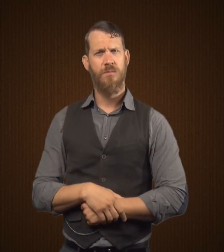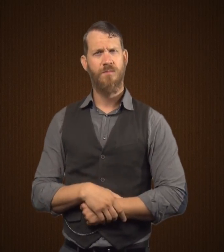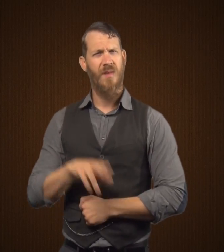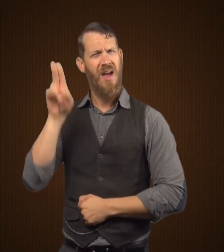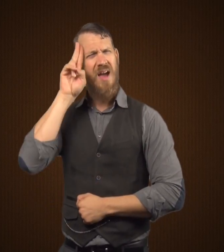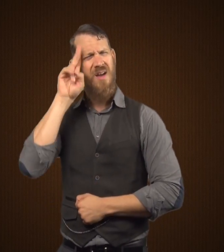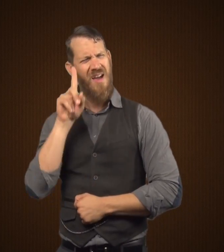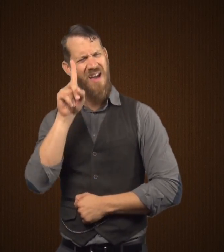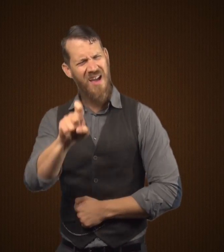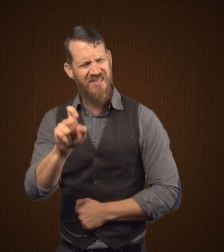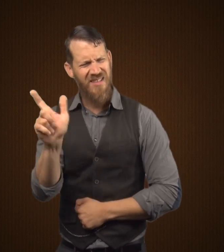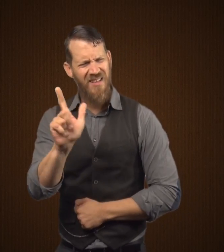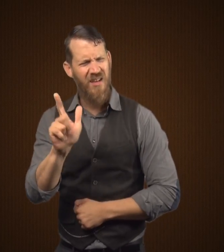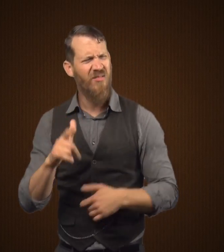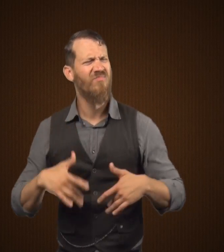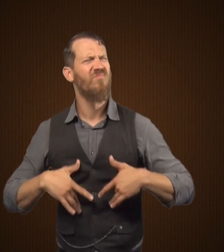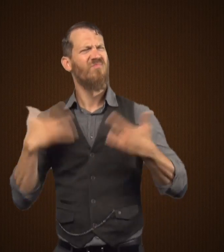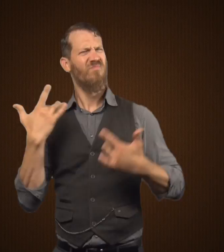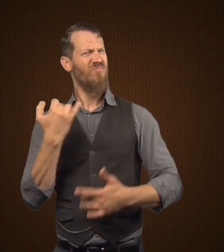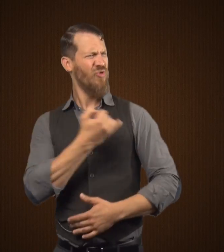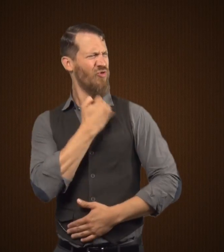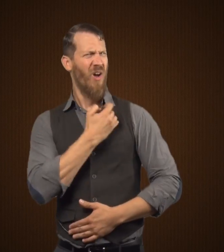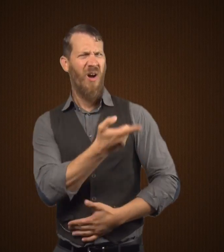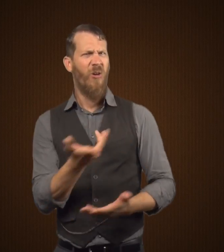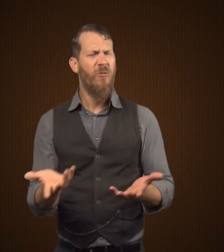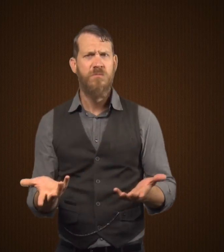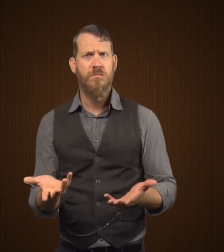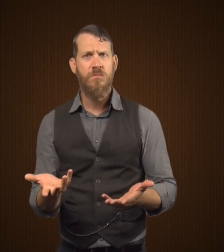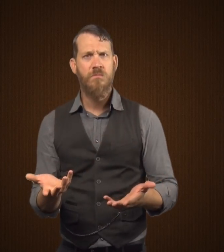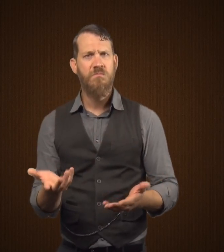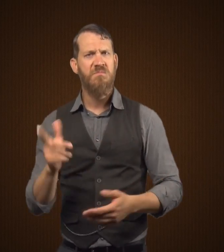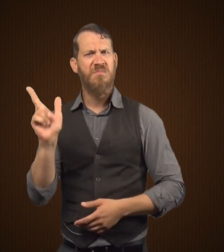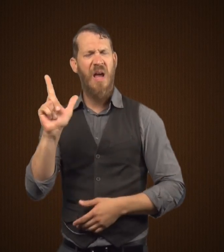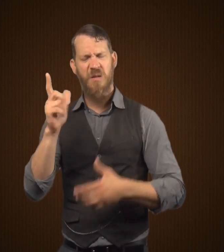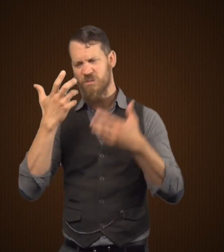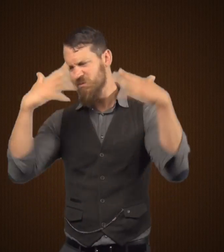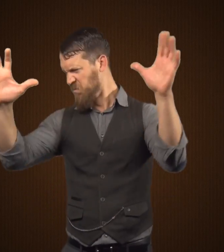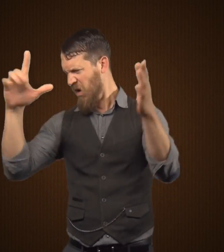about the relationship between Dr. Jekyll and his deteriorated health.